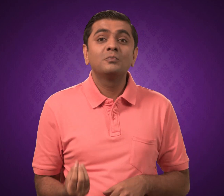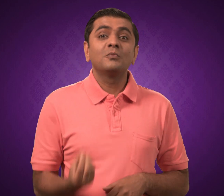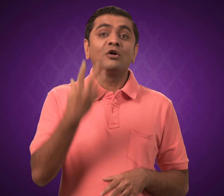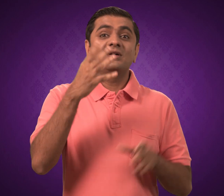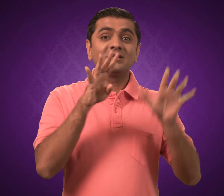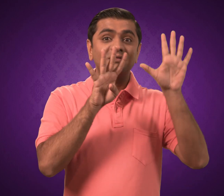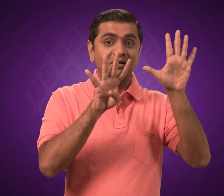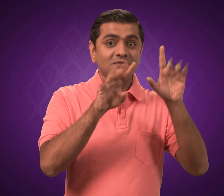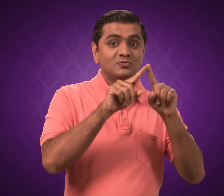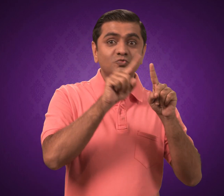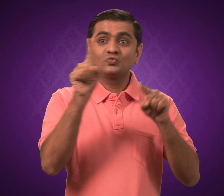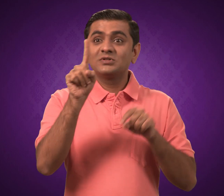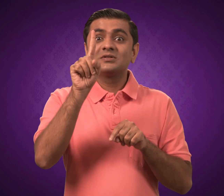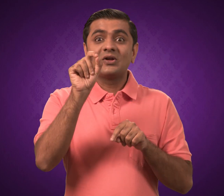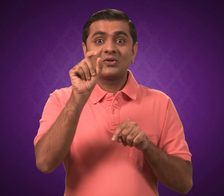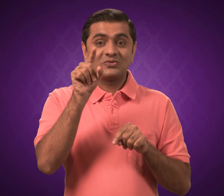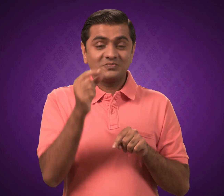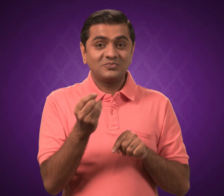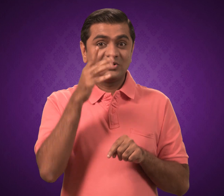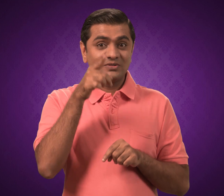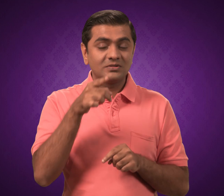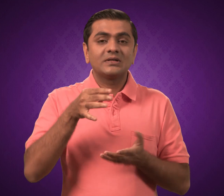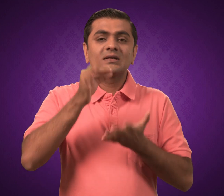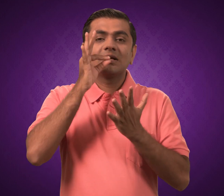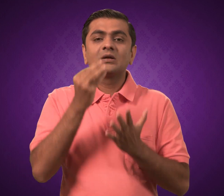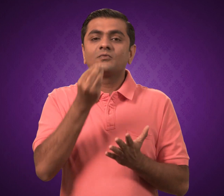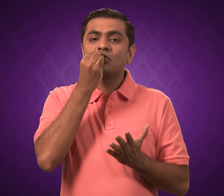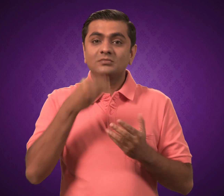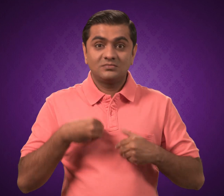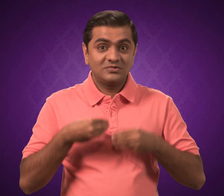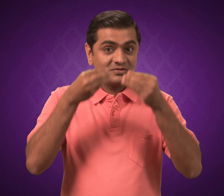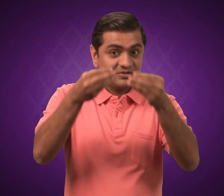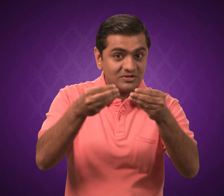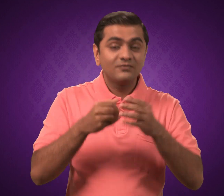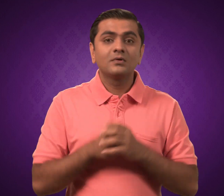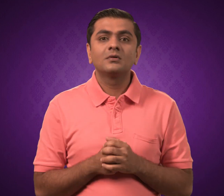From 9:00am to 10:00am a welcome Tea & Breakfast will be served.